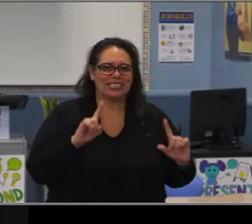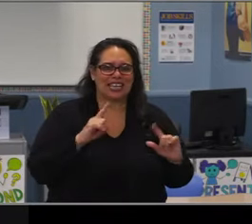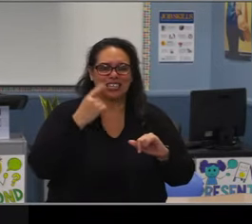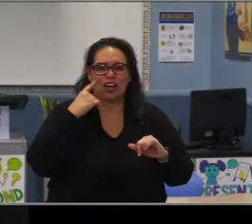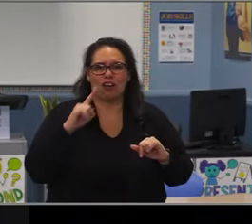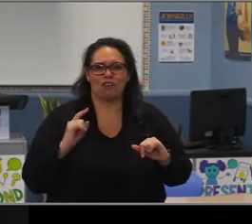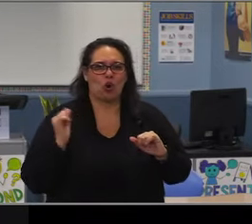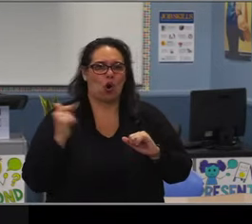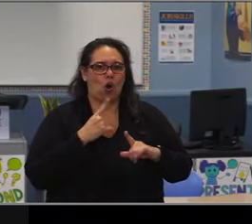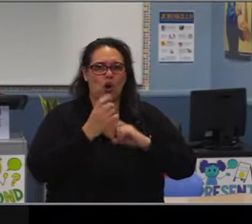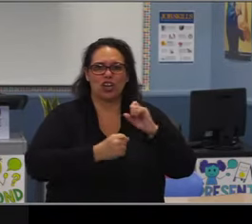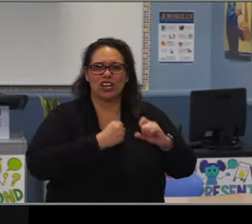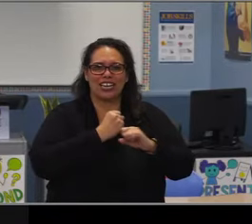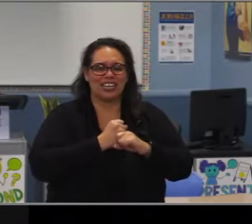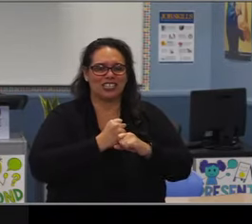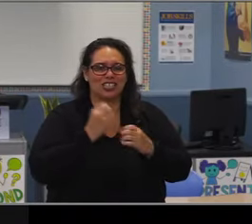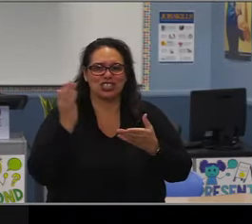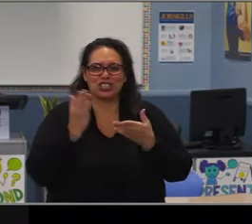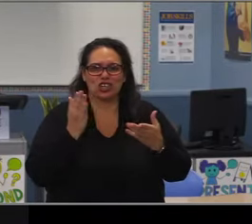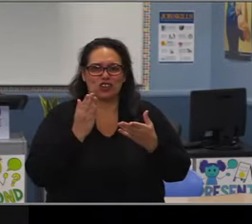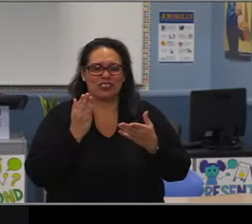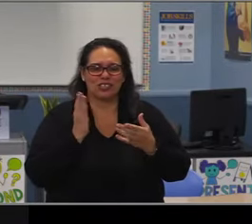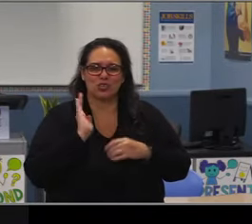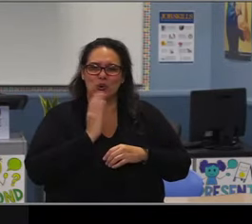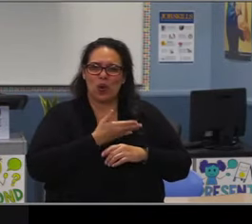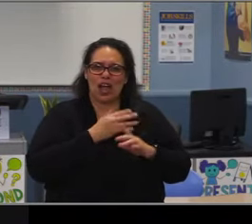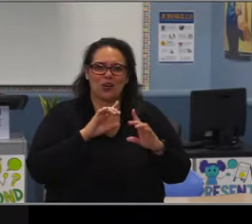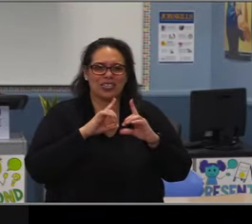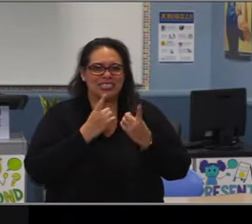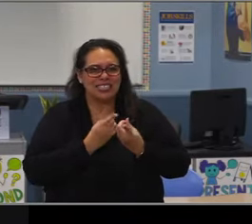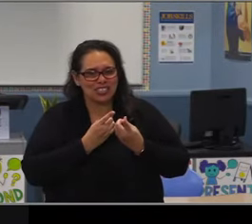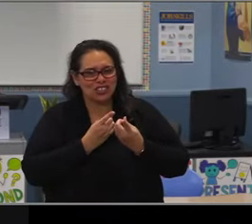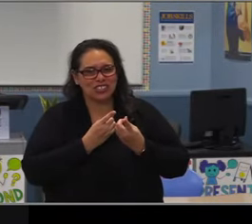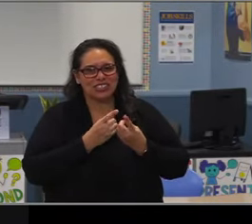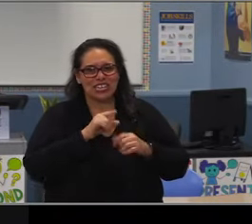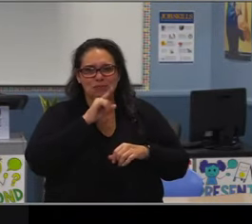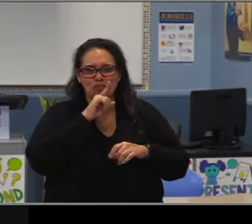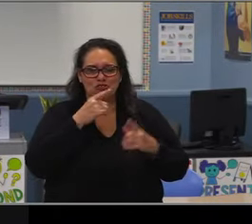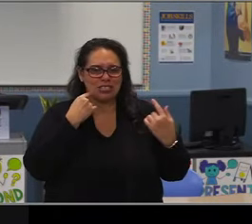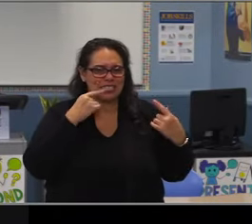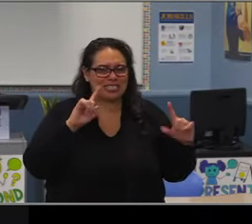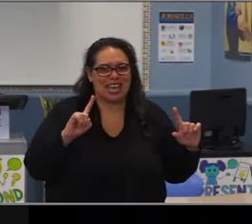as well as our teachers. Your firsthand experience with every level of the system